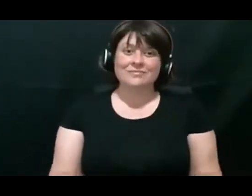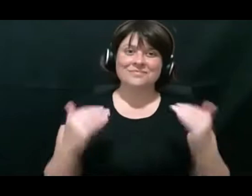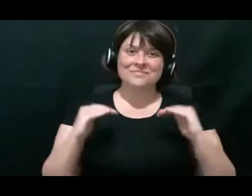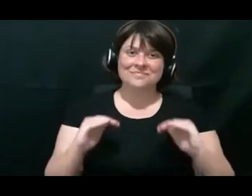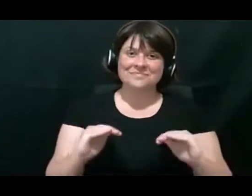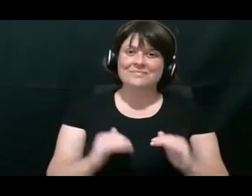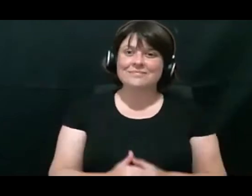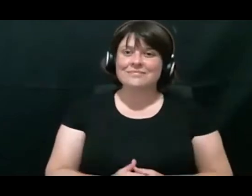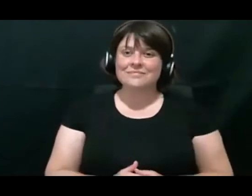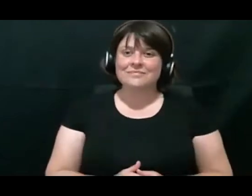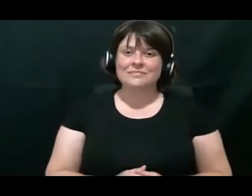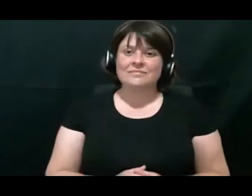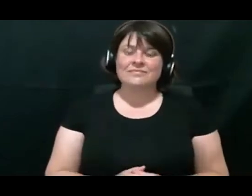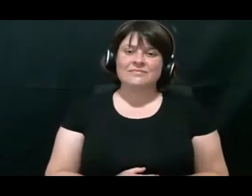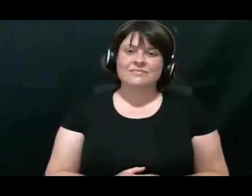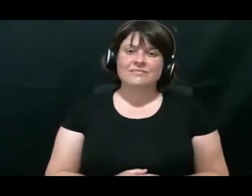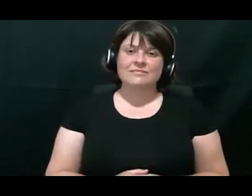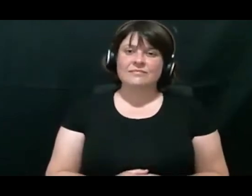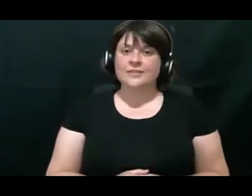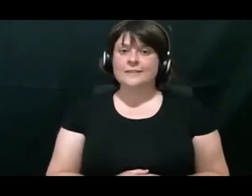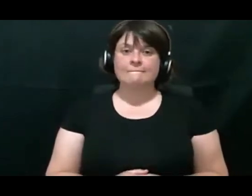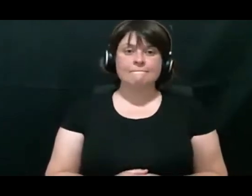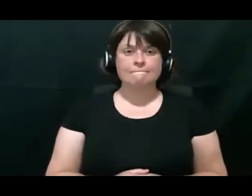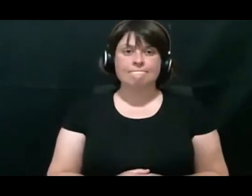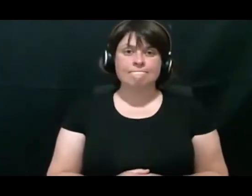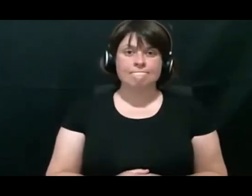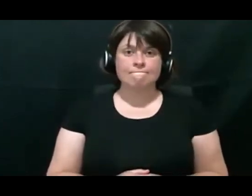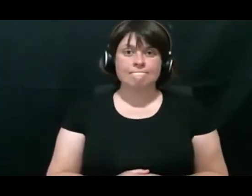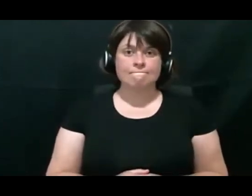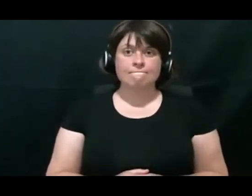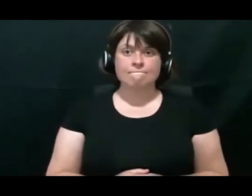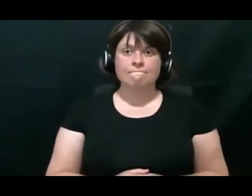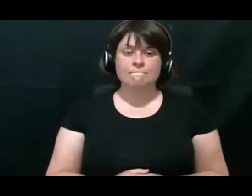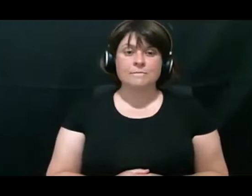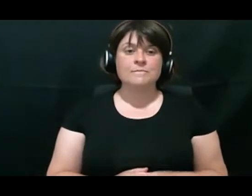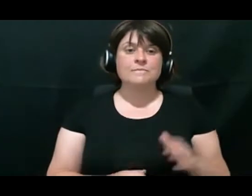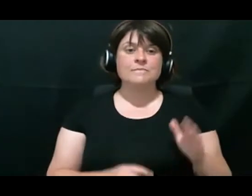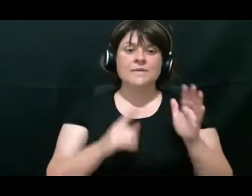All right.